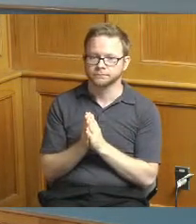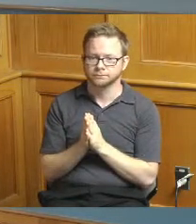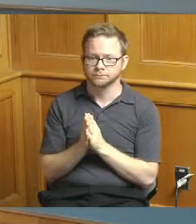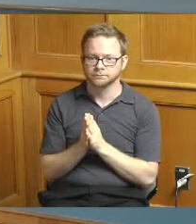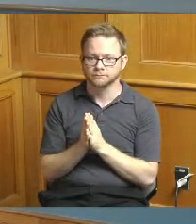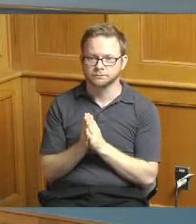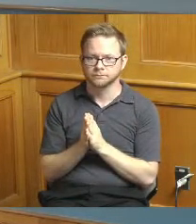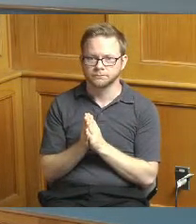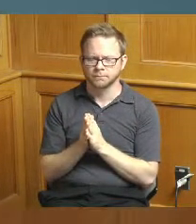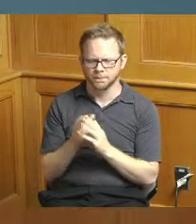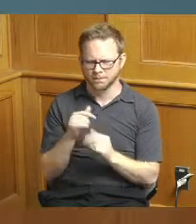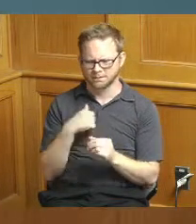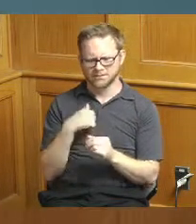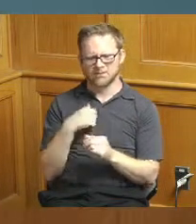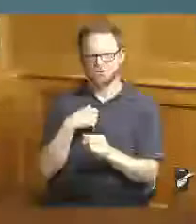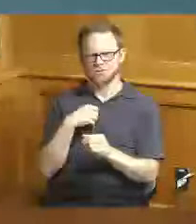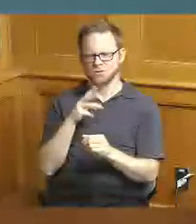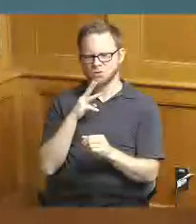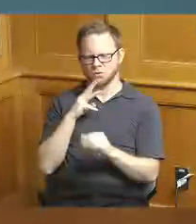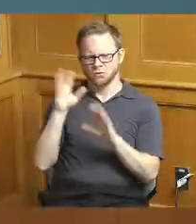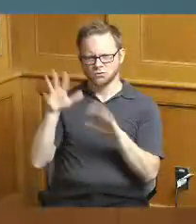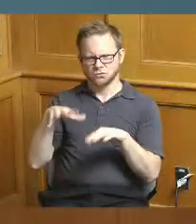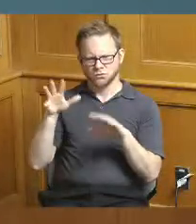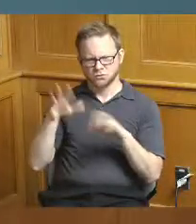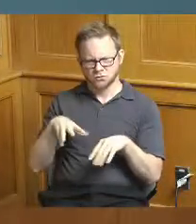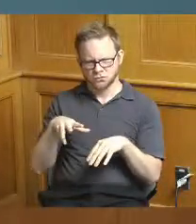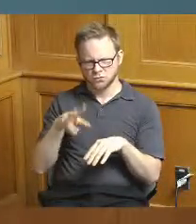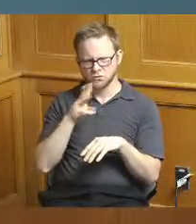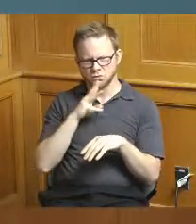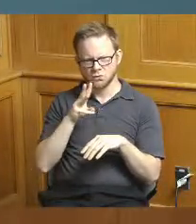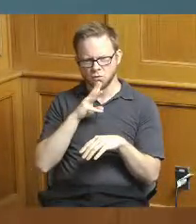I'm looking at the storm for Lincoln Heights of stormwater infrastructure